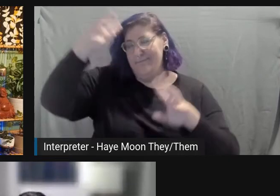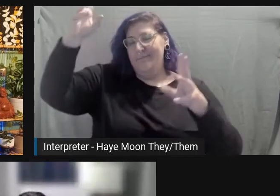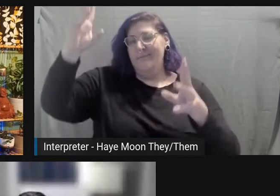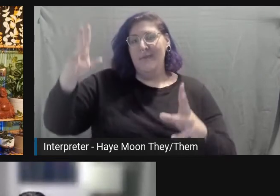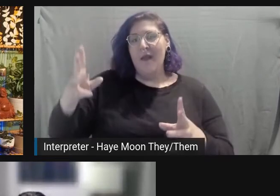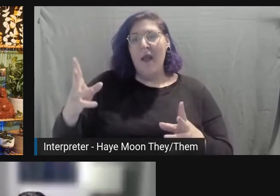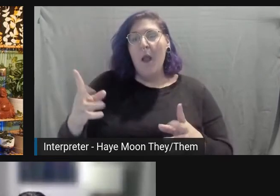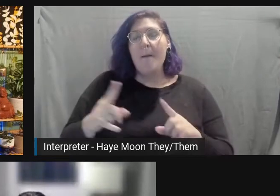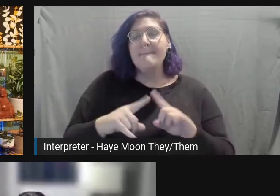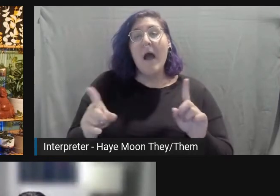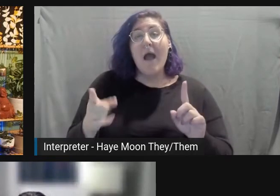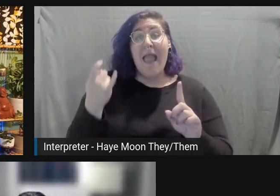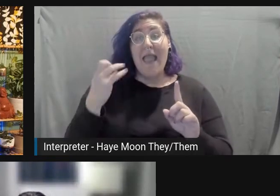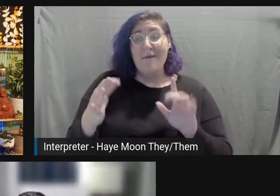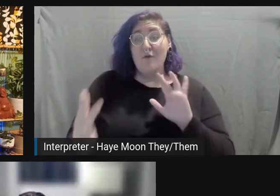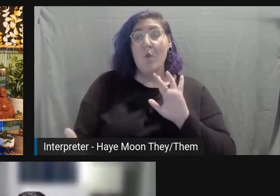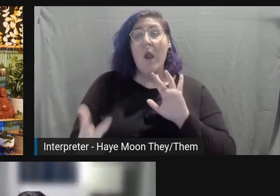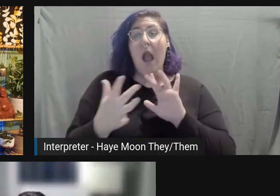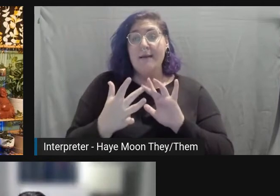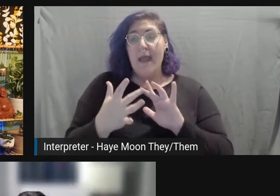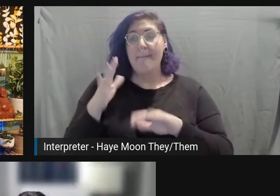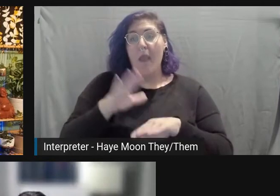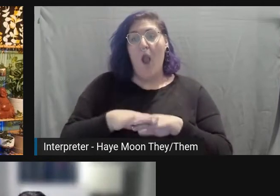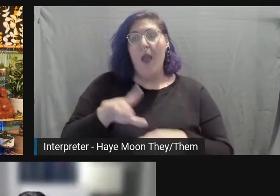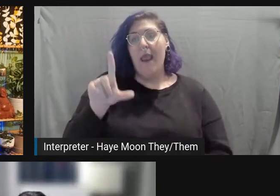If you connect with me on LinkedIn, I can send you the resources.